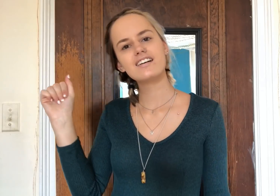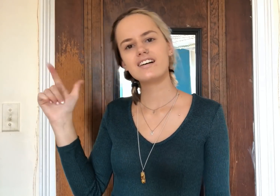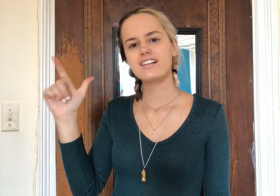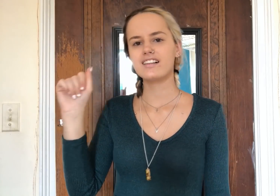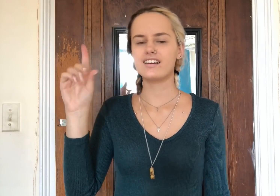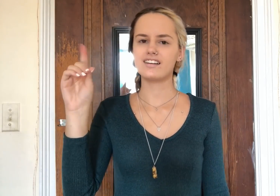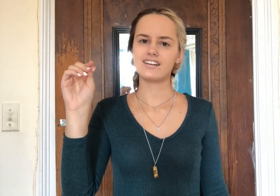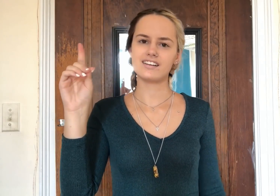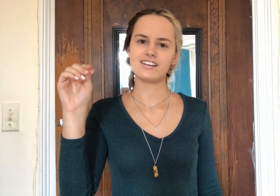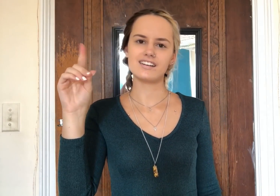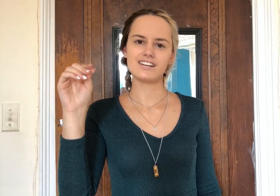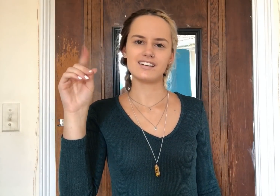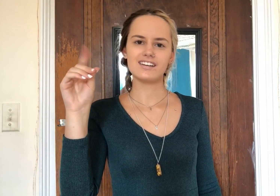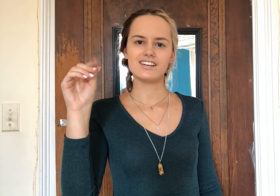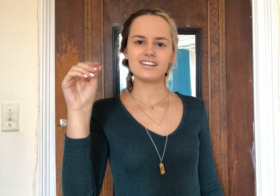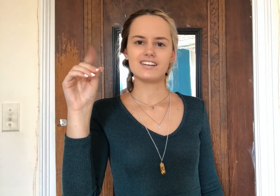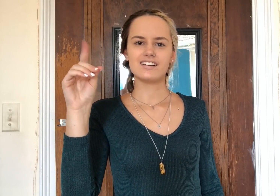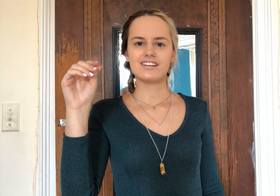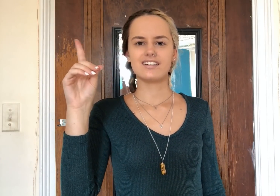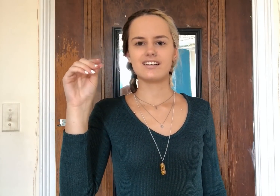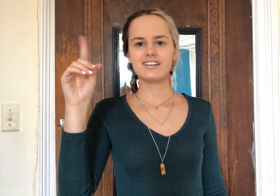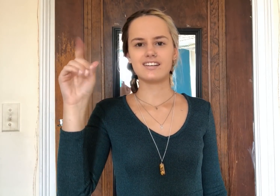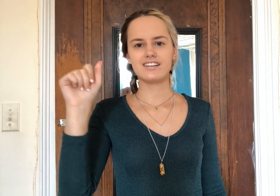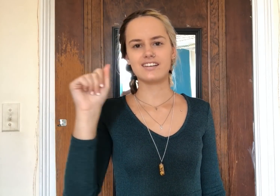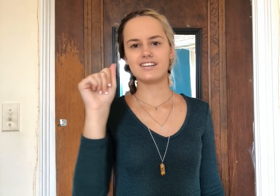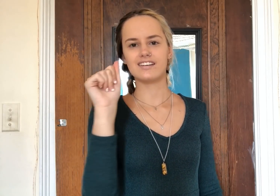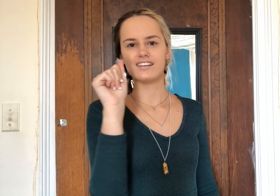la la la la la la la la